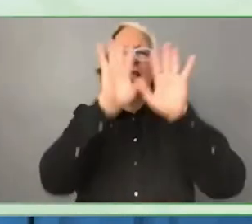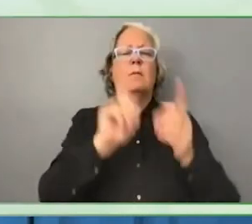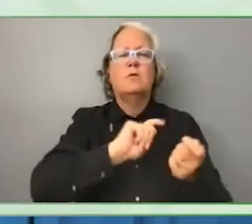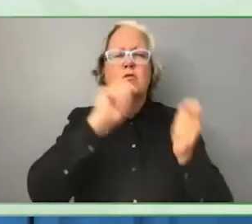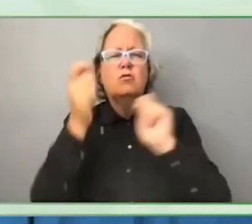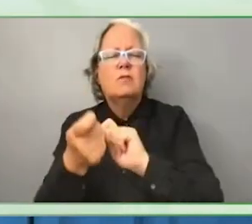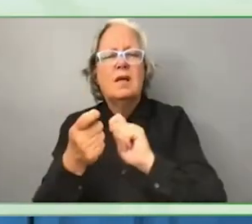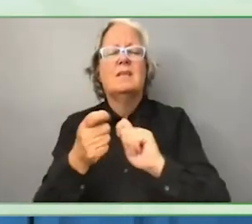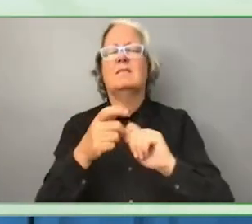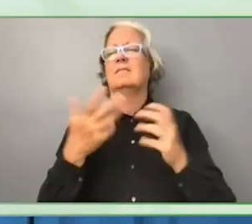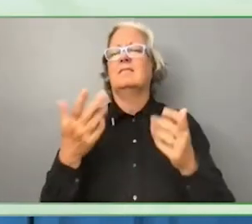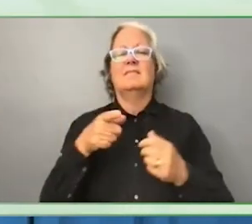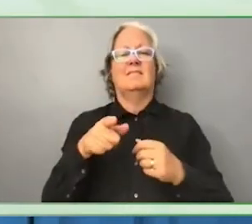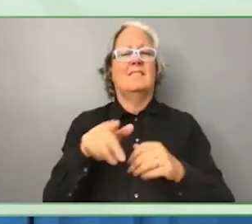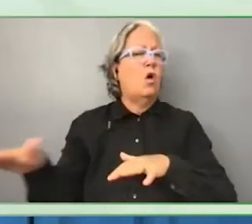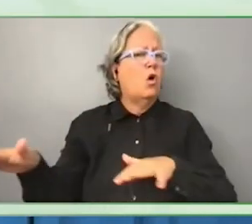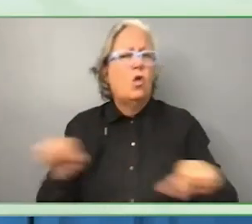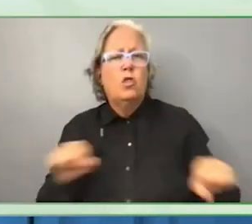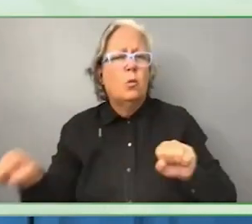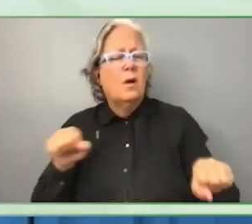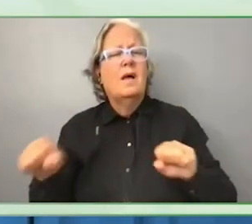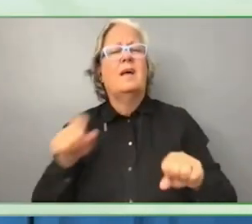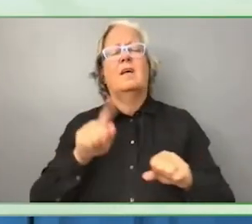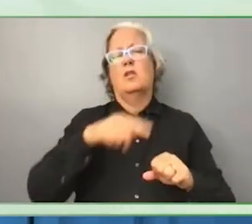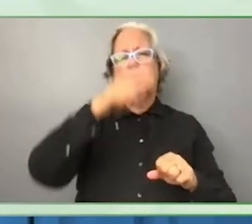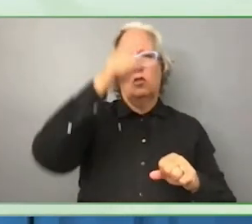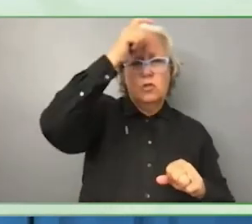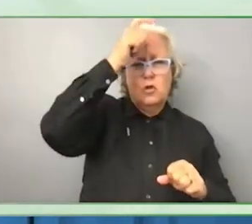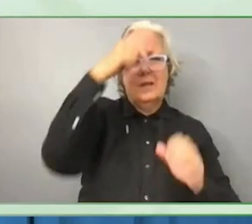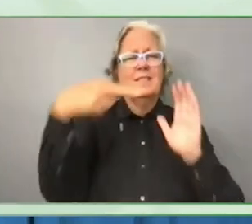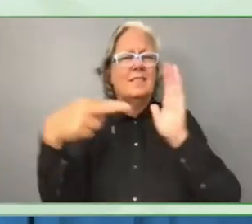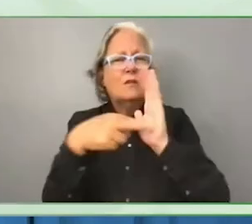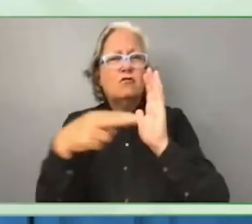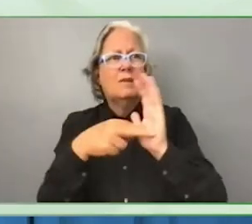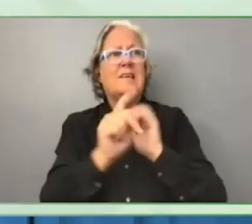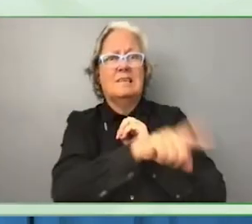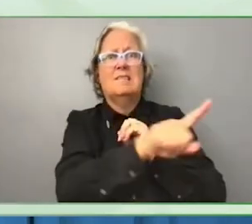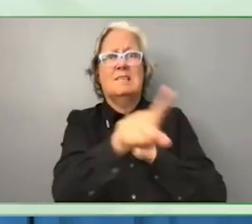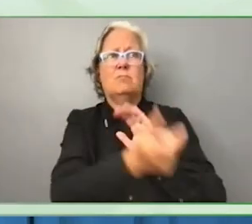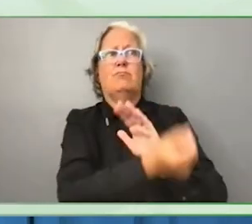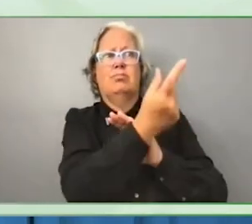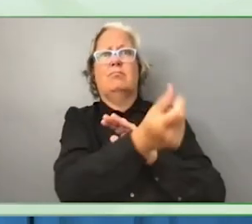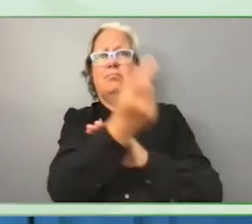earthquakes in Turkey and Syria, all of these are competing for ever more scarce resources.